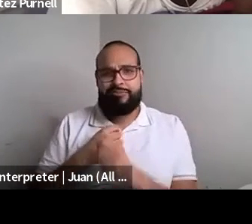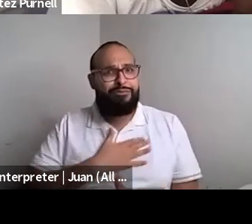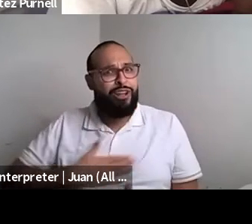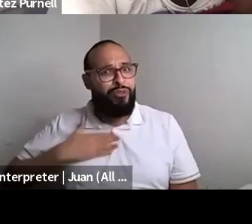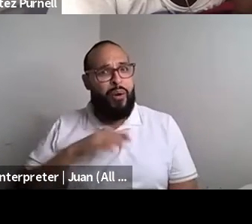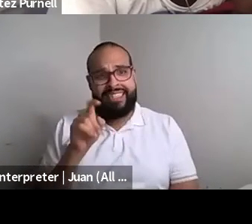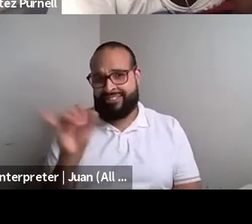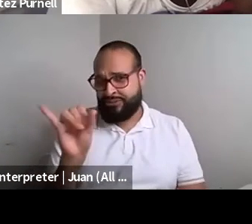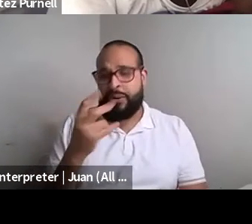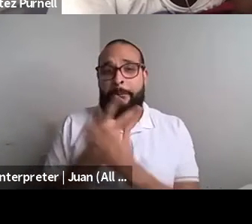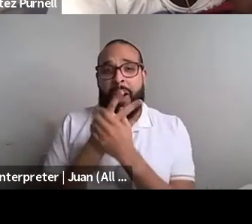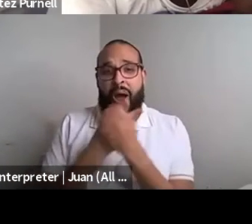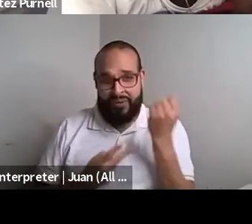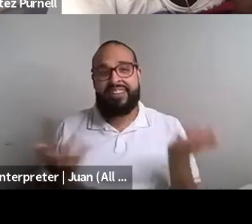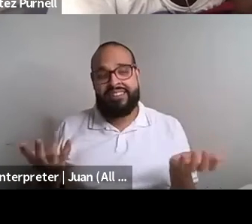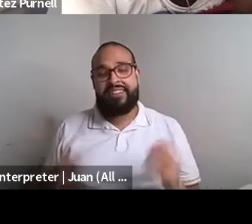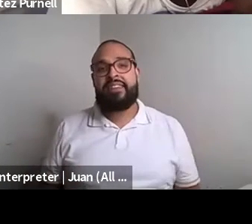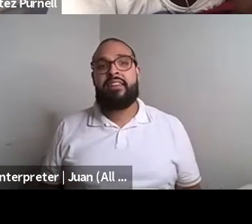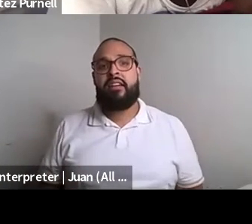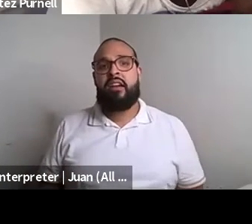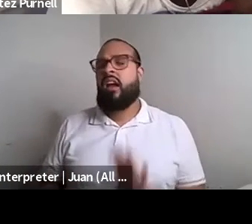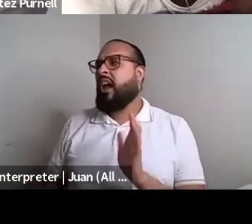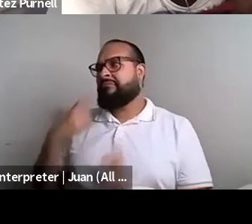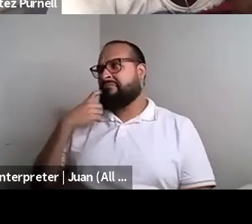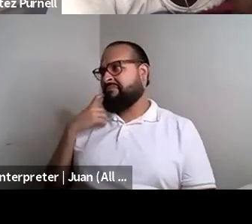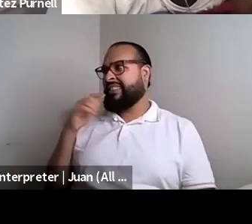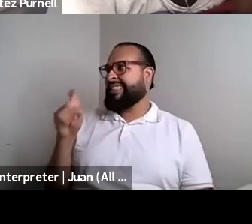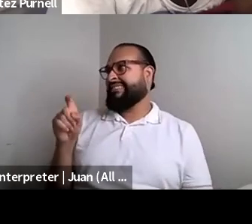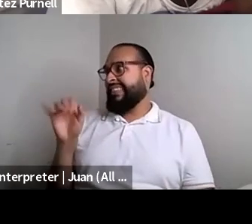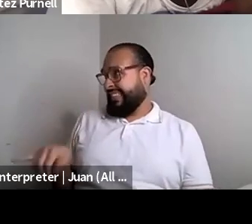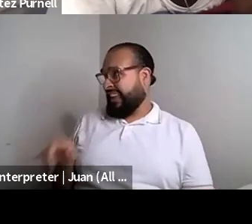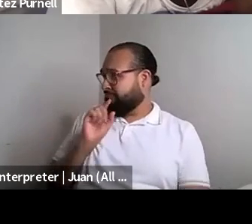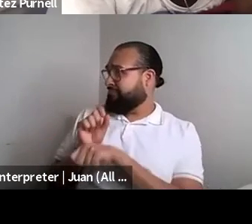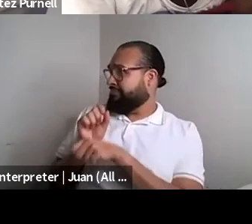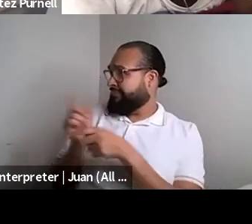Nahshon Anderson: But for me, dictionary real Randa Jarrar she/they: Saying I'm just kidding. I